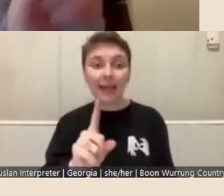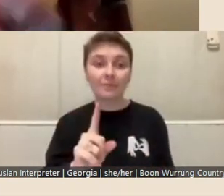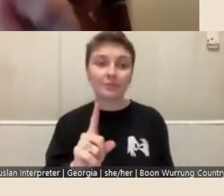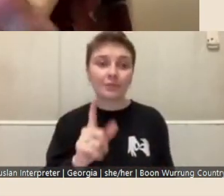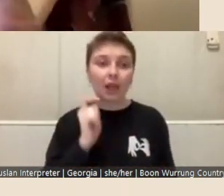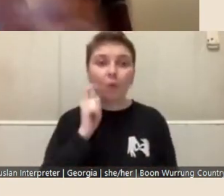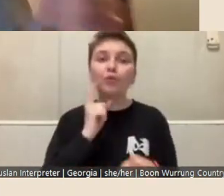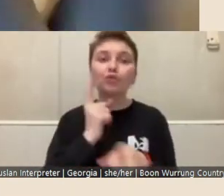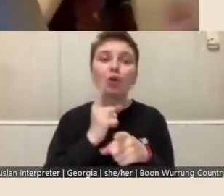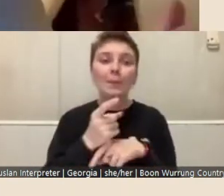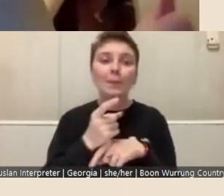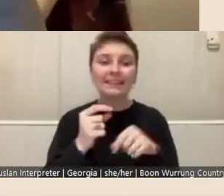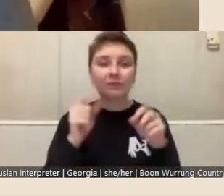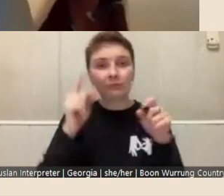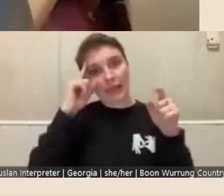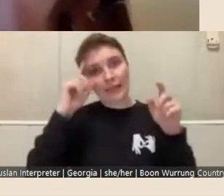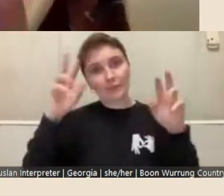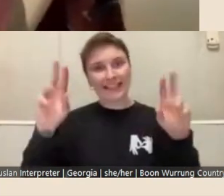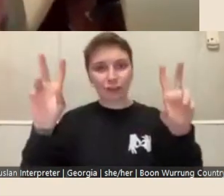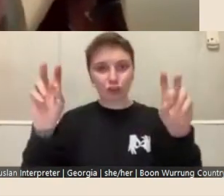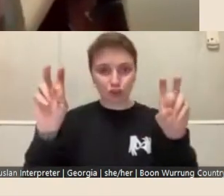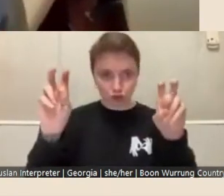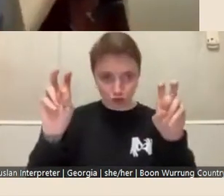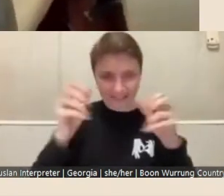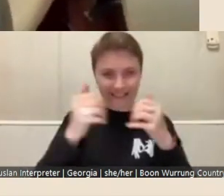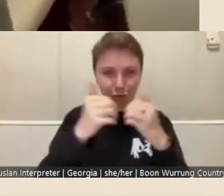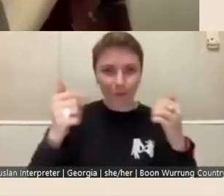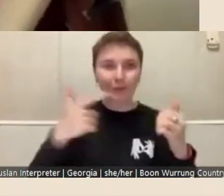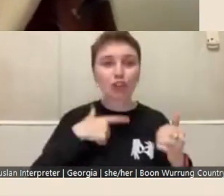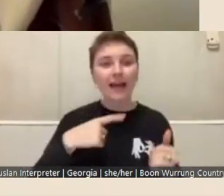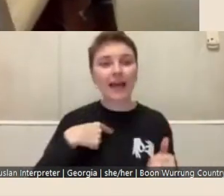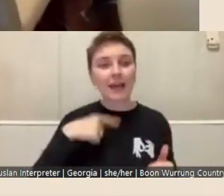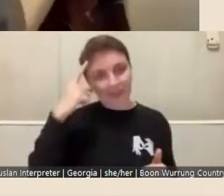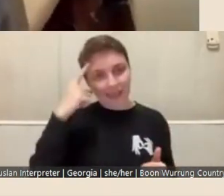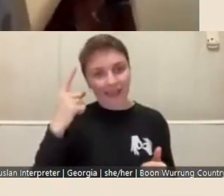expectations piece separately, because I think there's two, two things here, I think